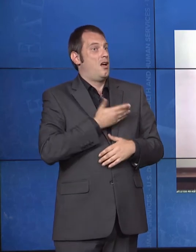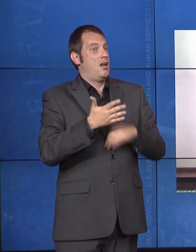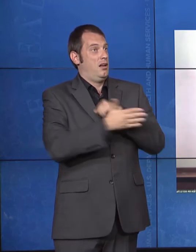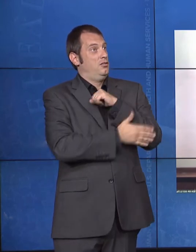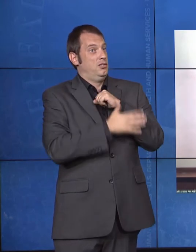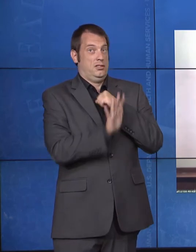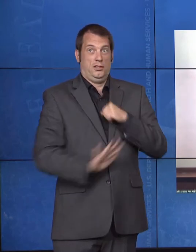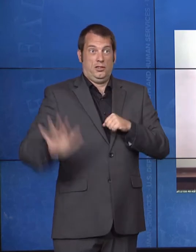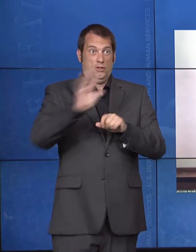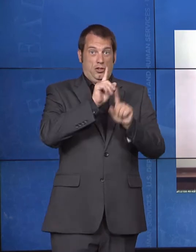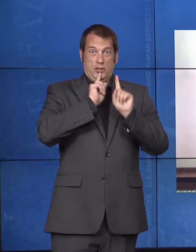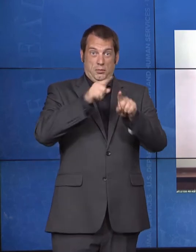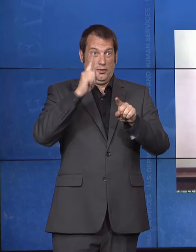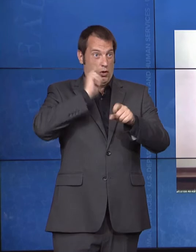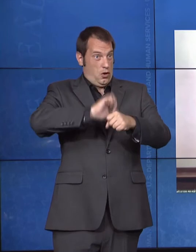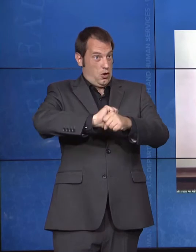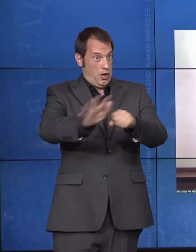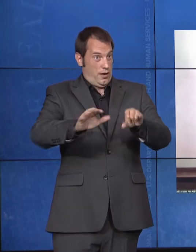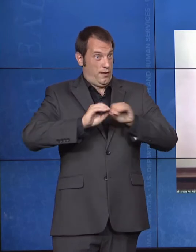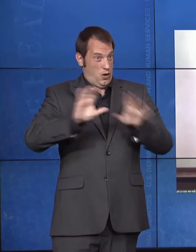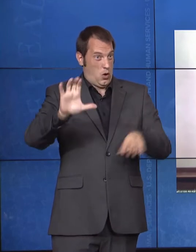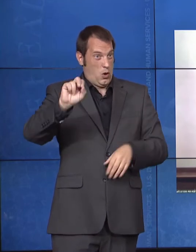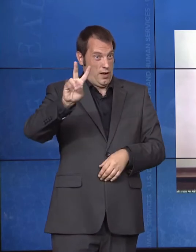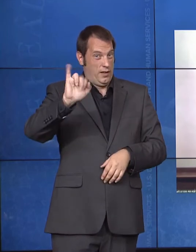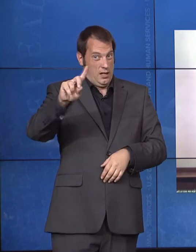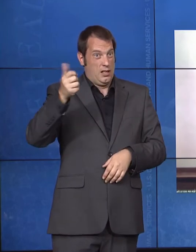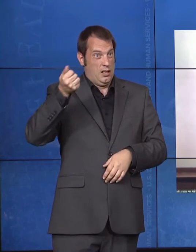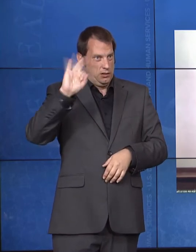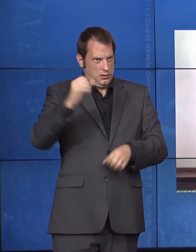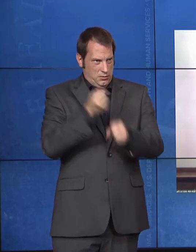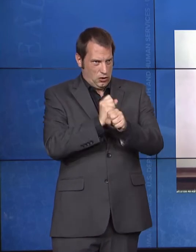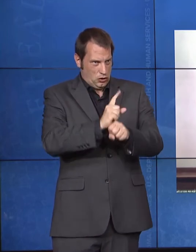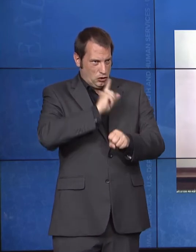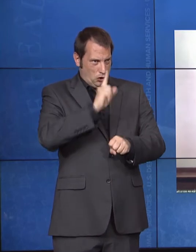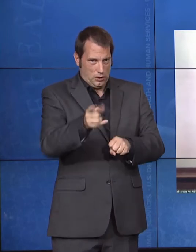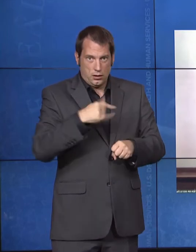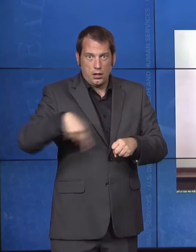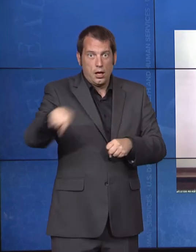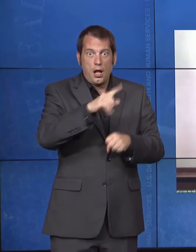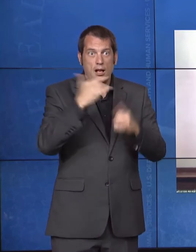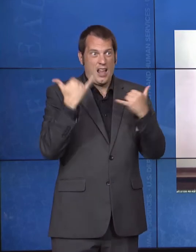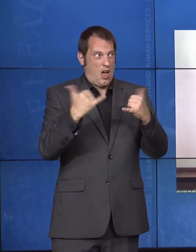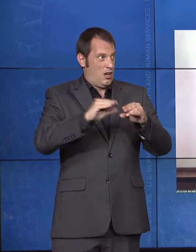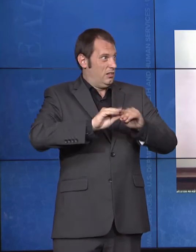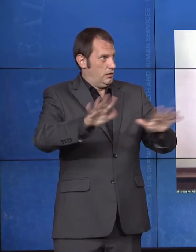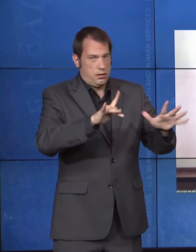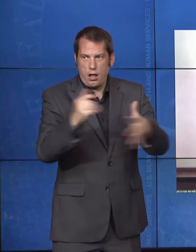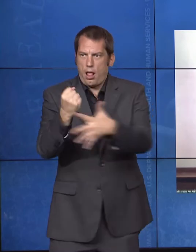was denied care or put at the bottom of the list when seeking testing or care. The CARES